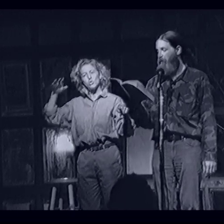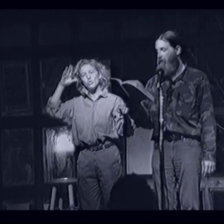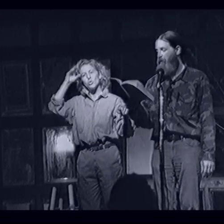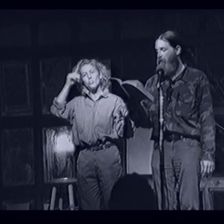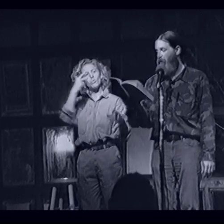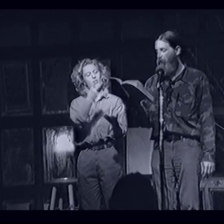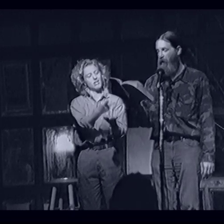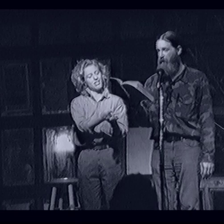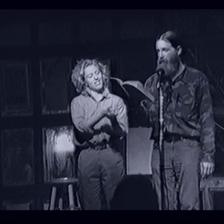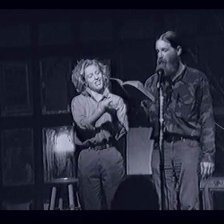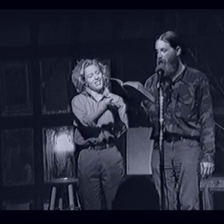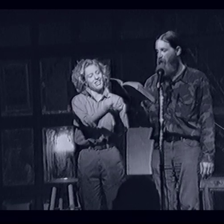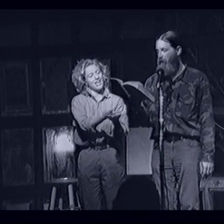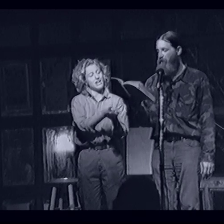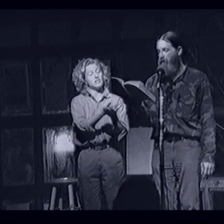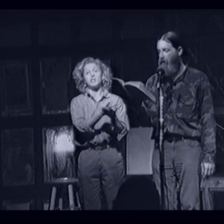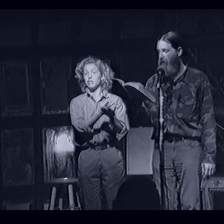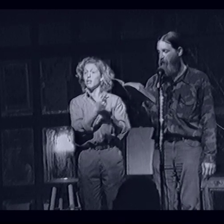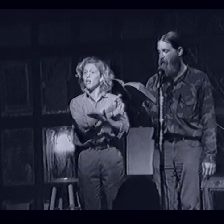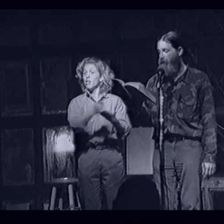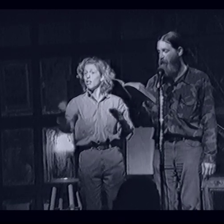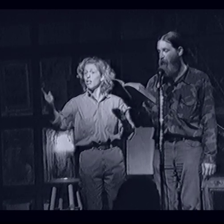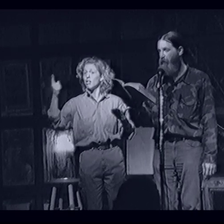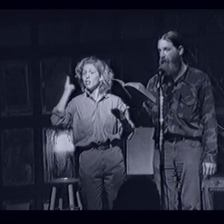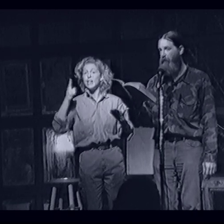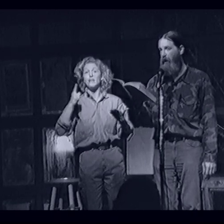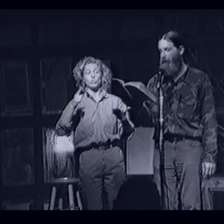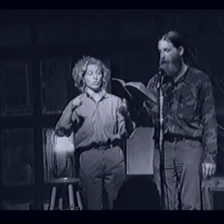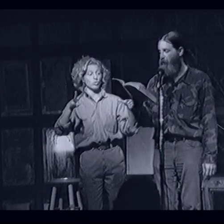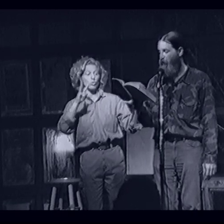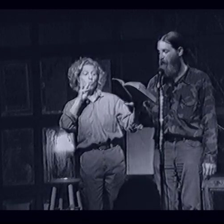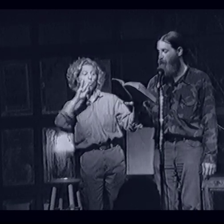Where last week seagulls floated on the Illinois River